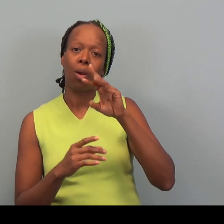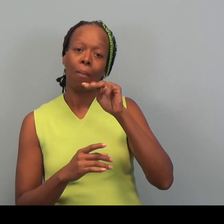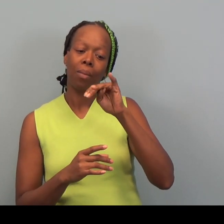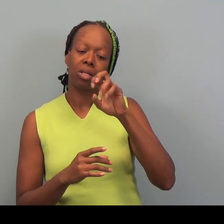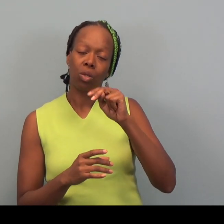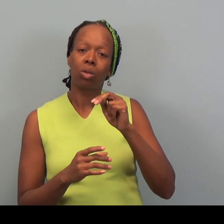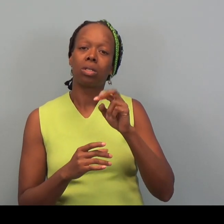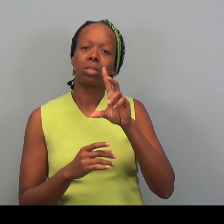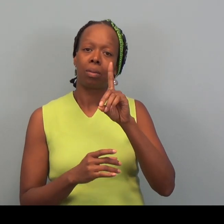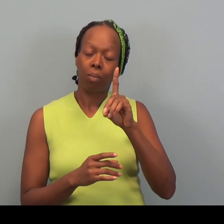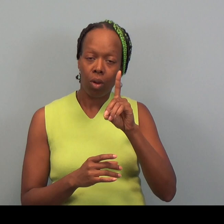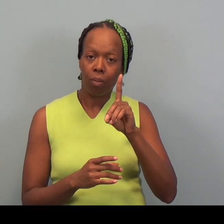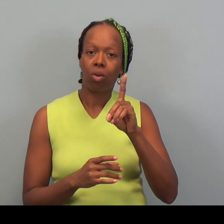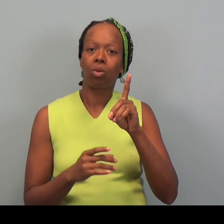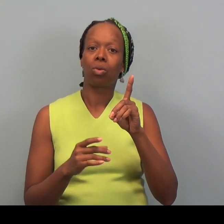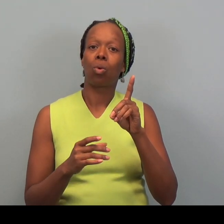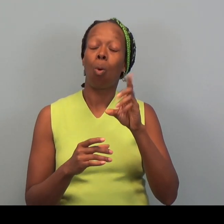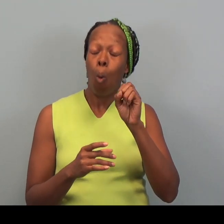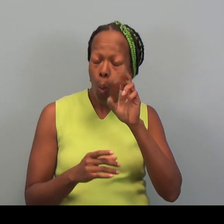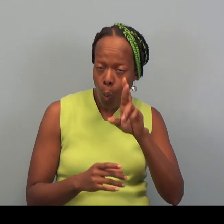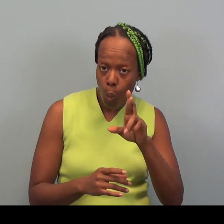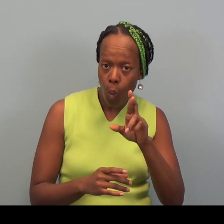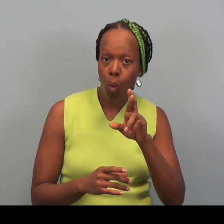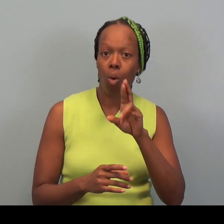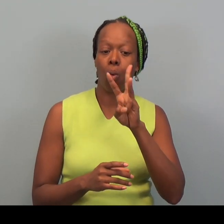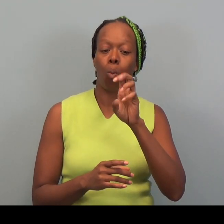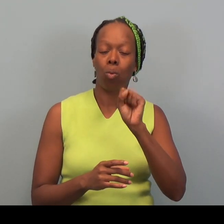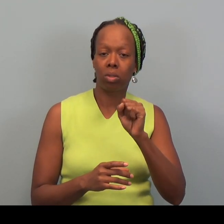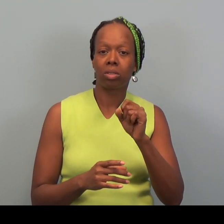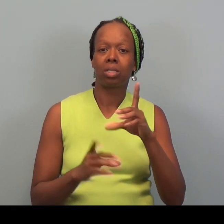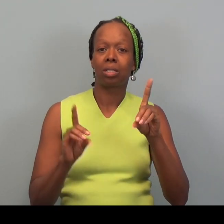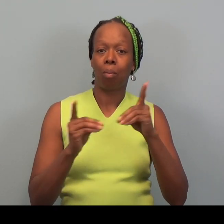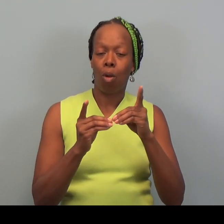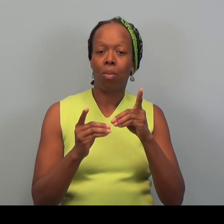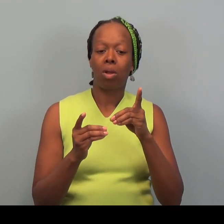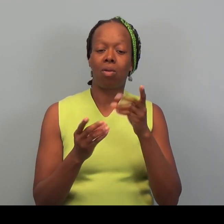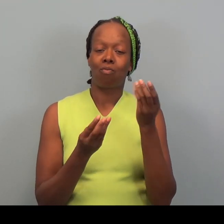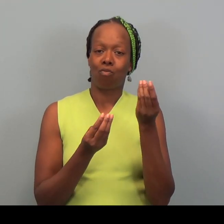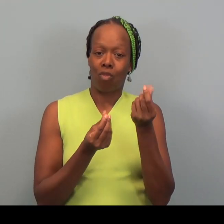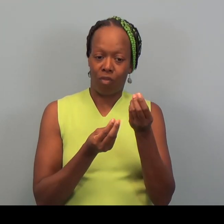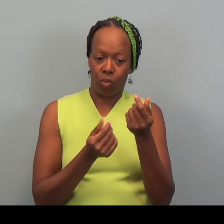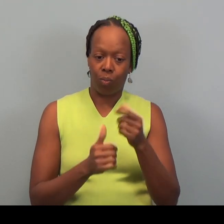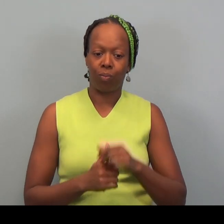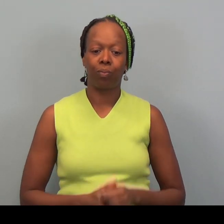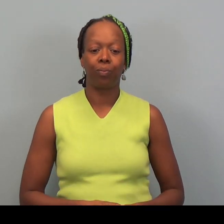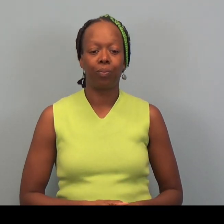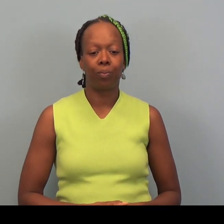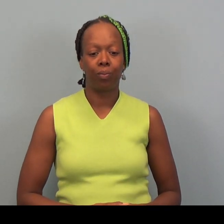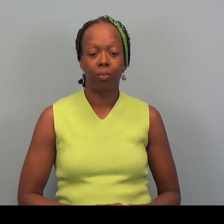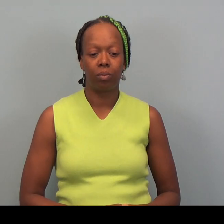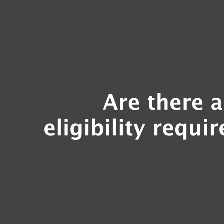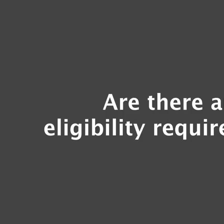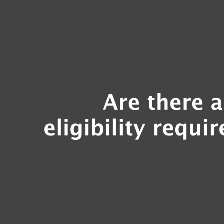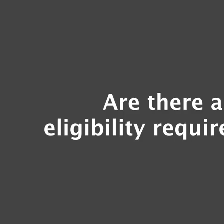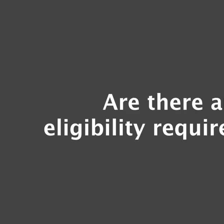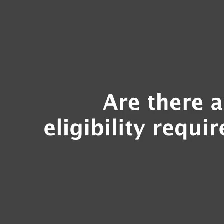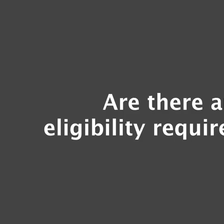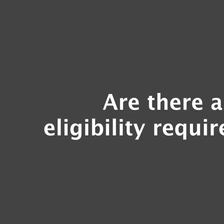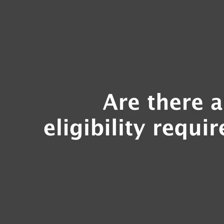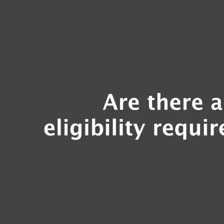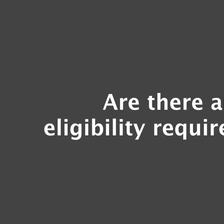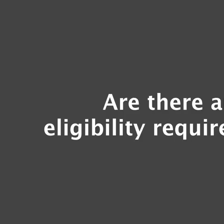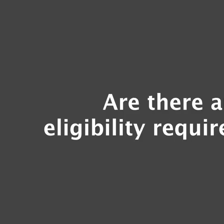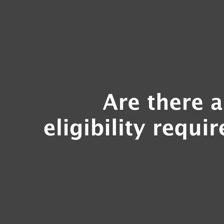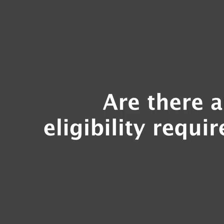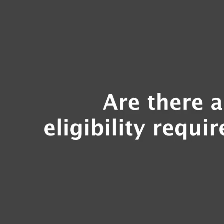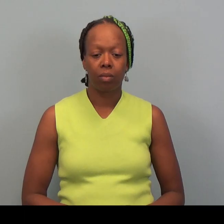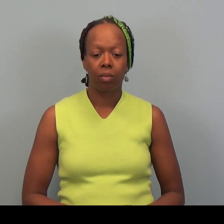or Minnesota or Wisconsin Departments of Revenue.